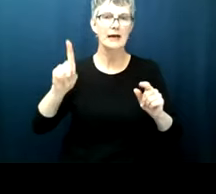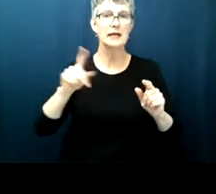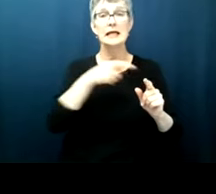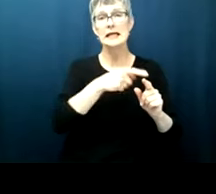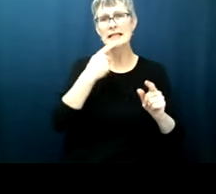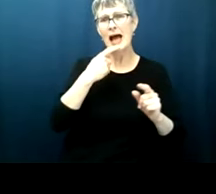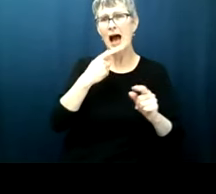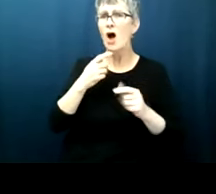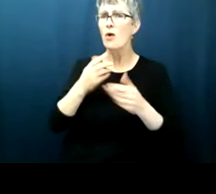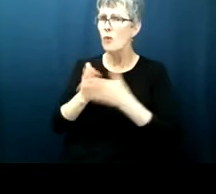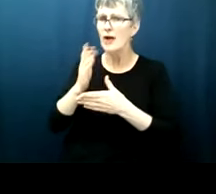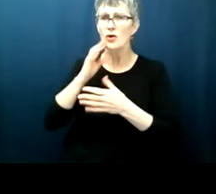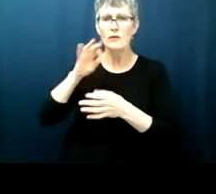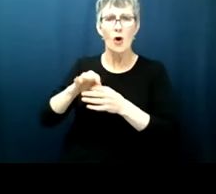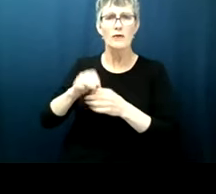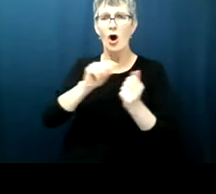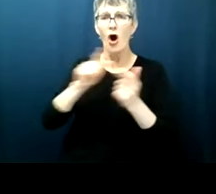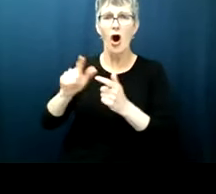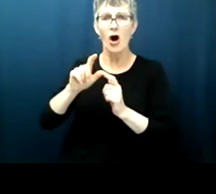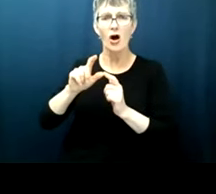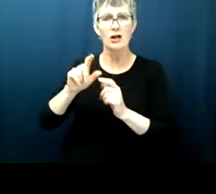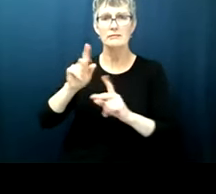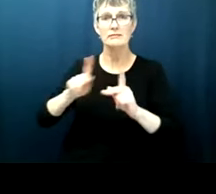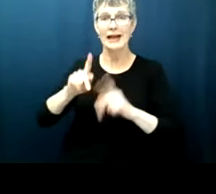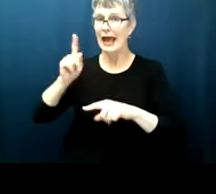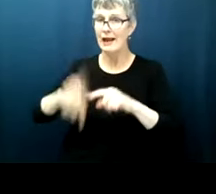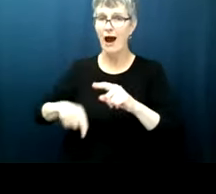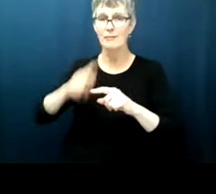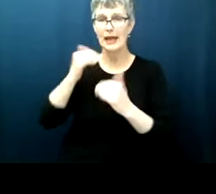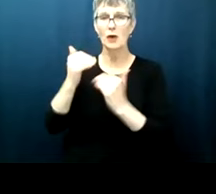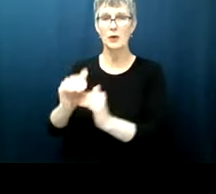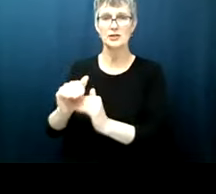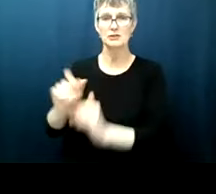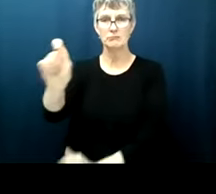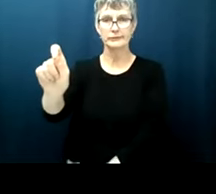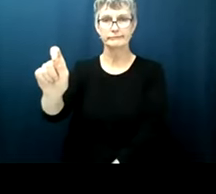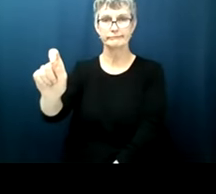cannot be abridged or denied and then it stopped not on account of anything